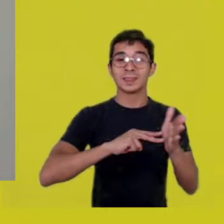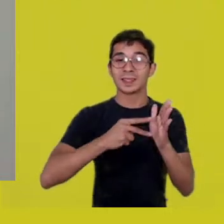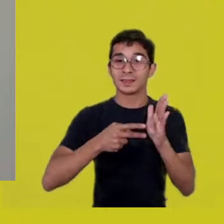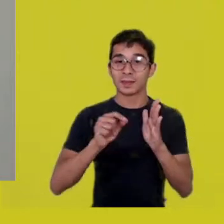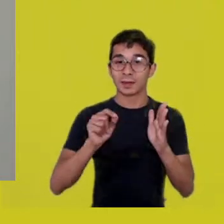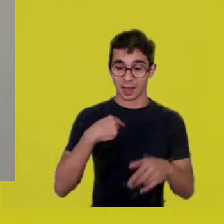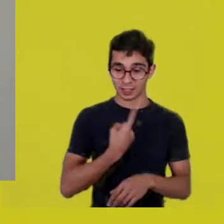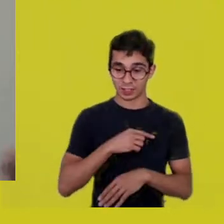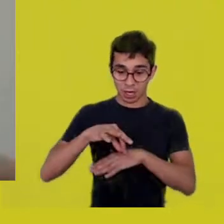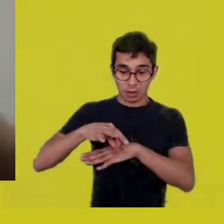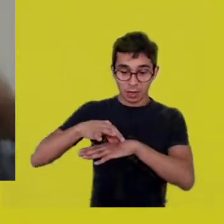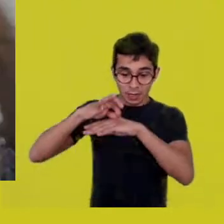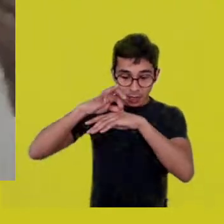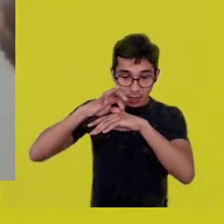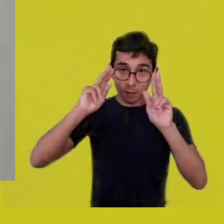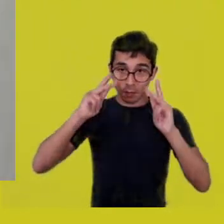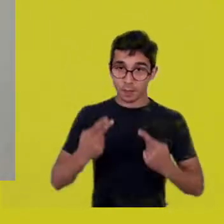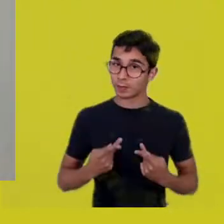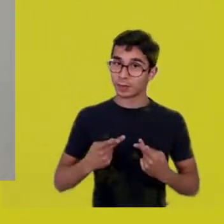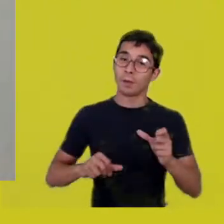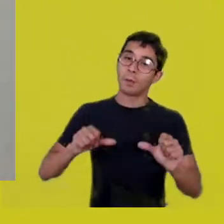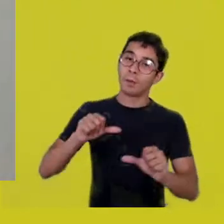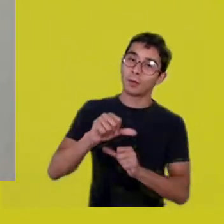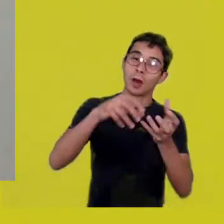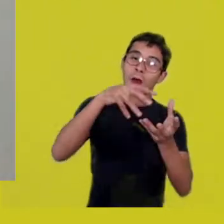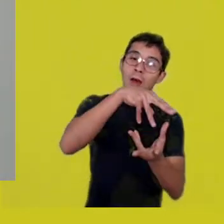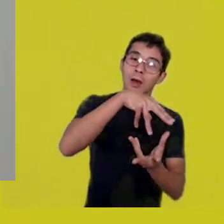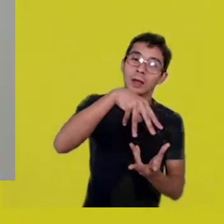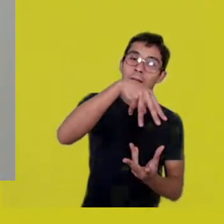and they go on existing as Enchanted.